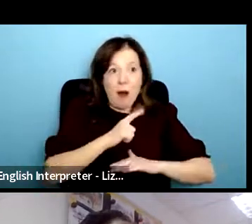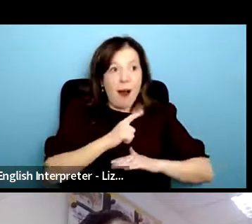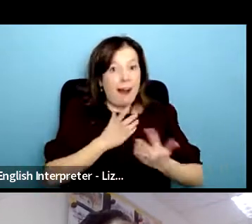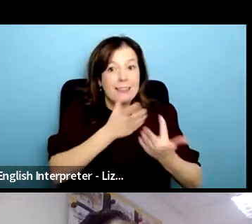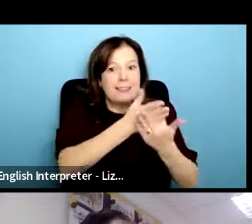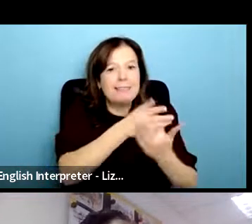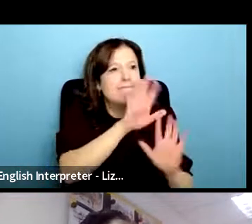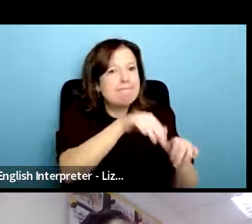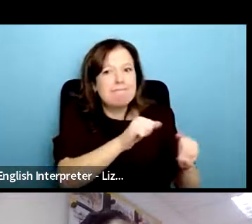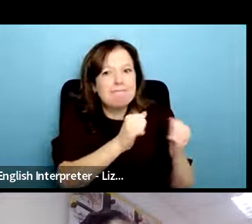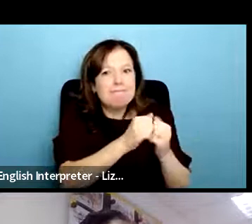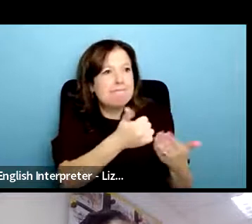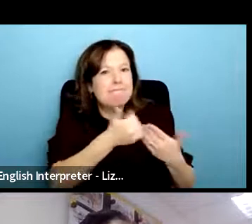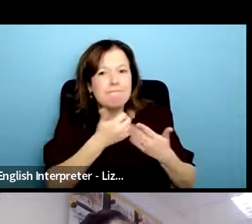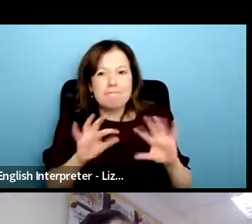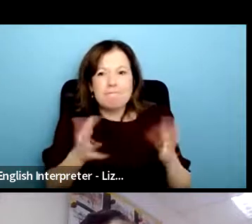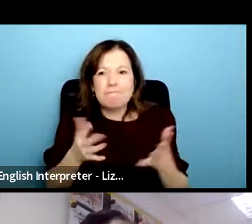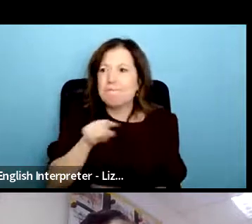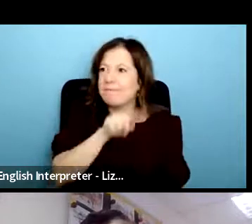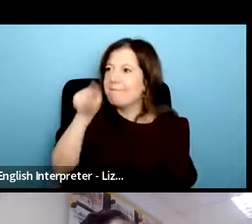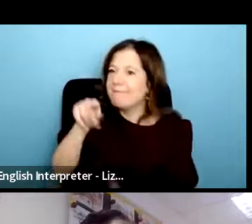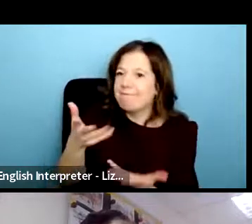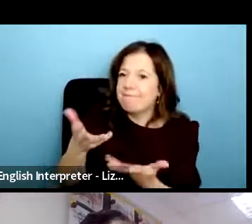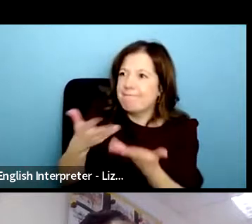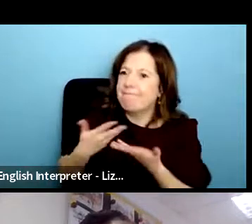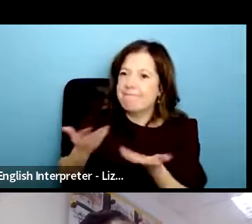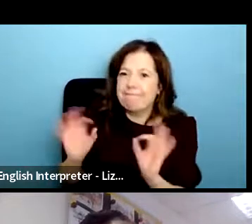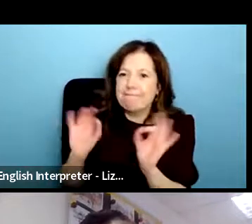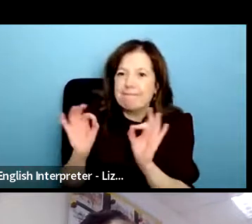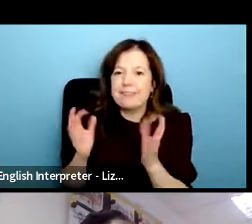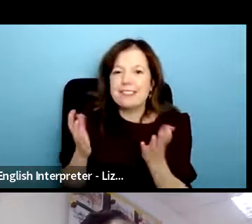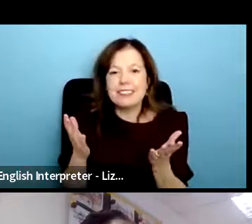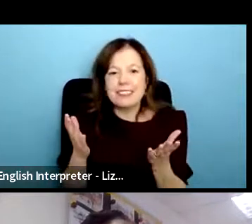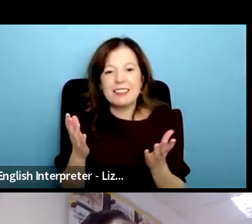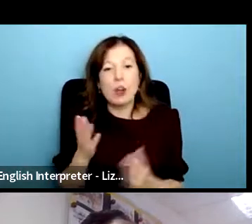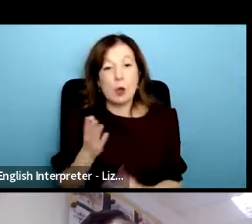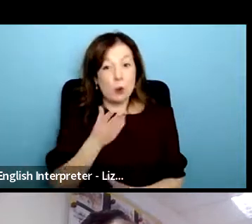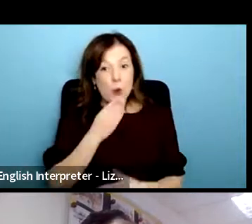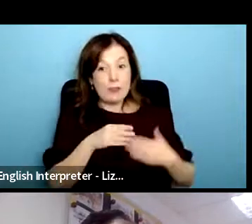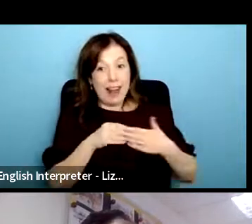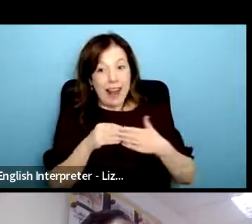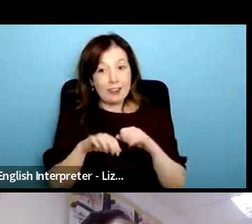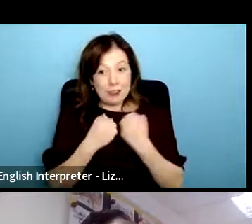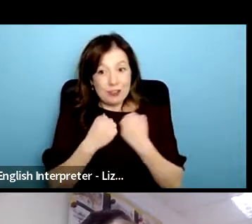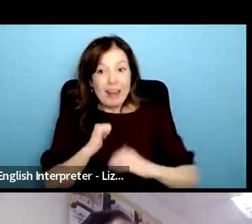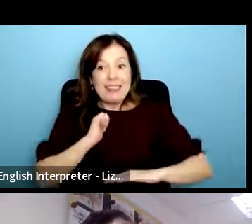didn't exist and as i imagine many user-led groups that's also why they set up because the services